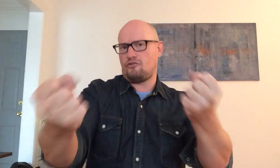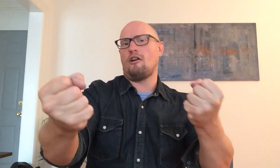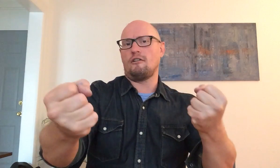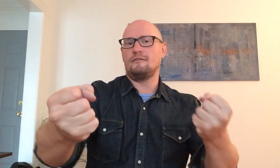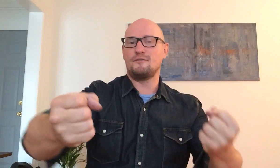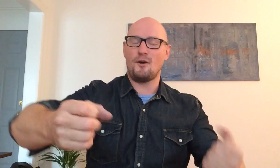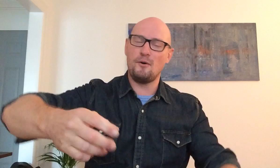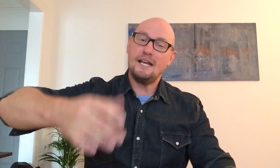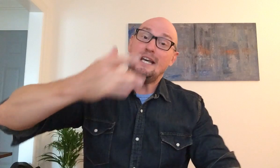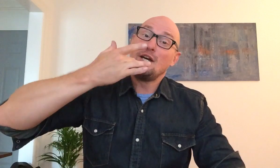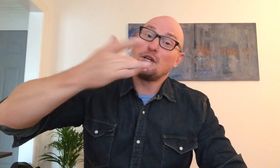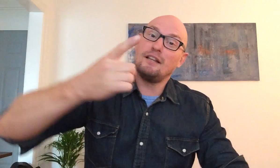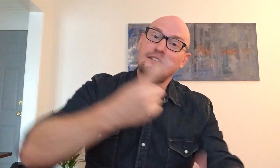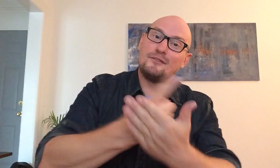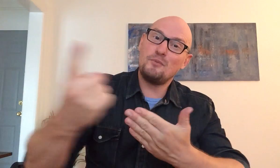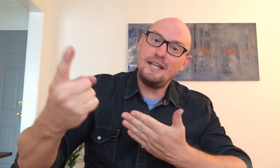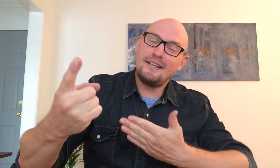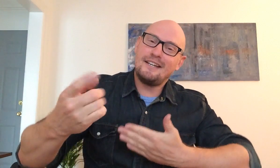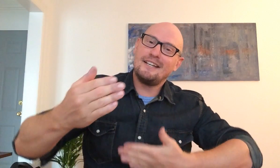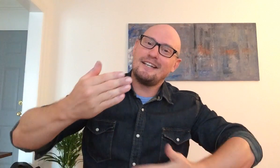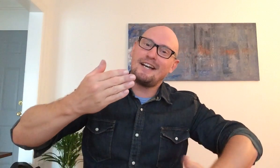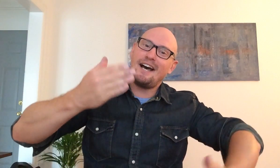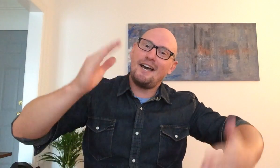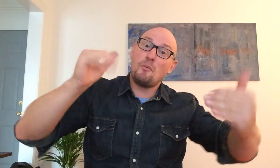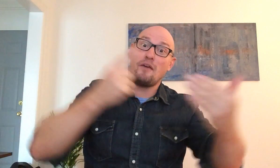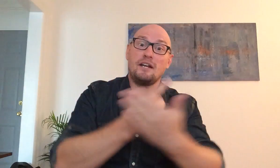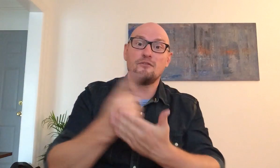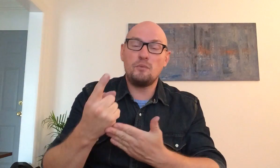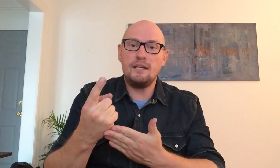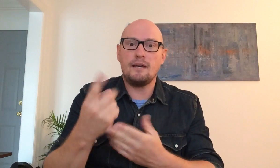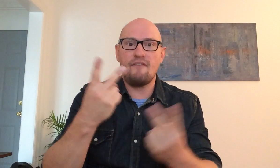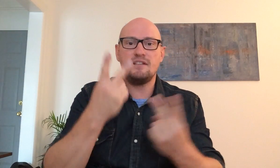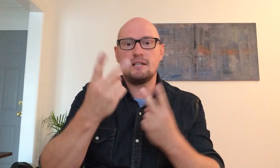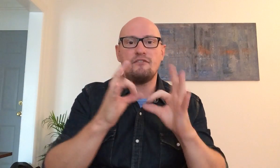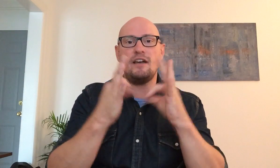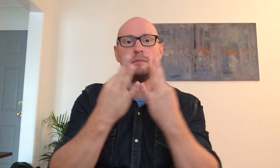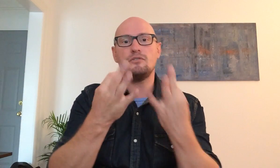stronger so good luck this week I hope you have a nice week i'm visiting family